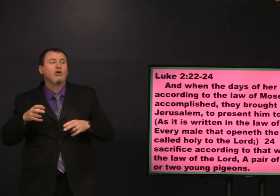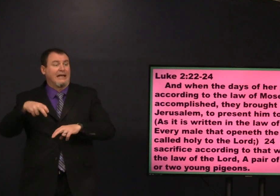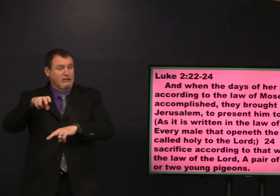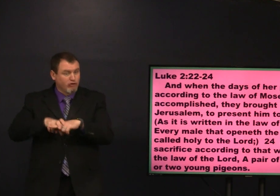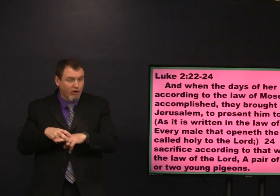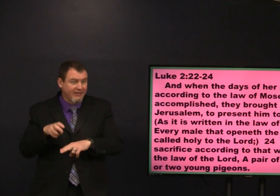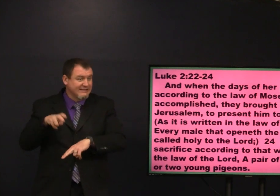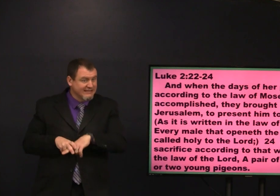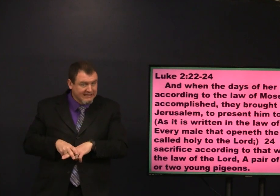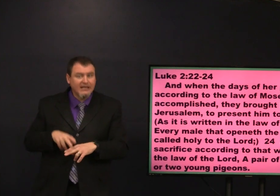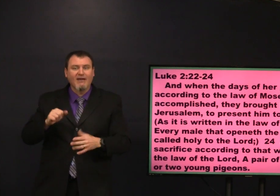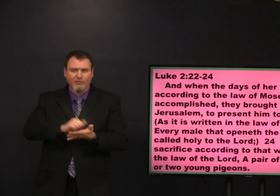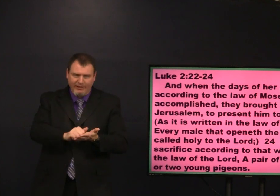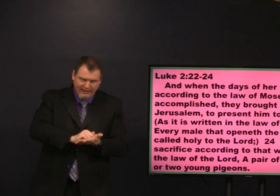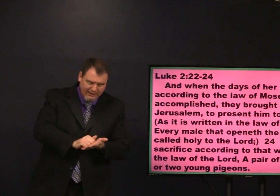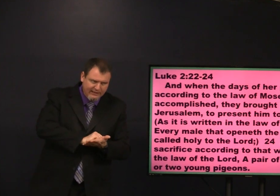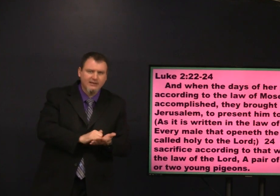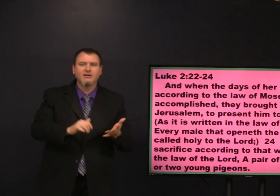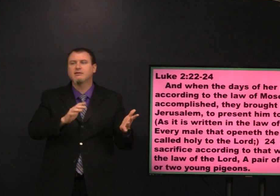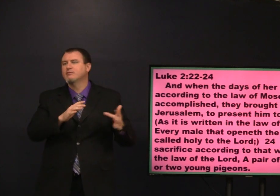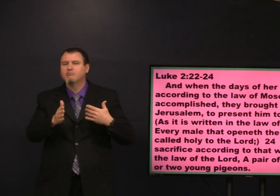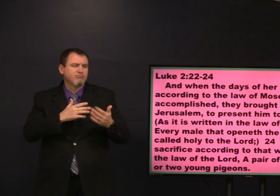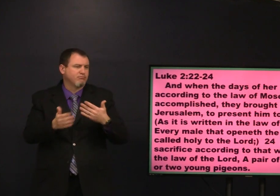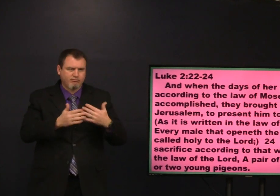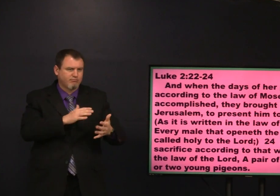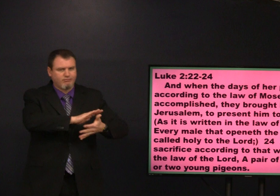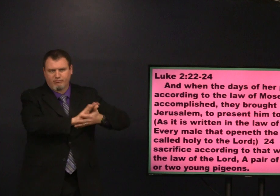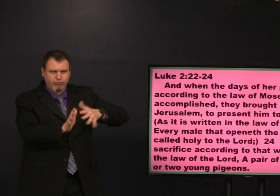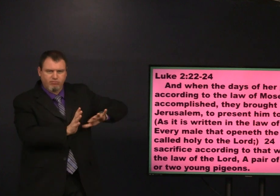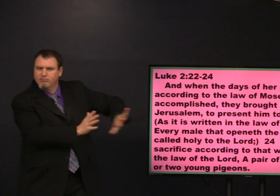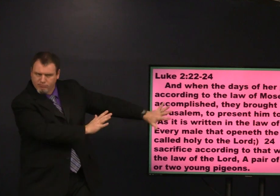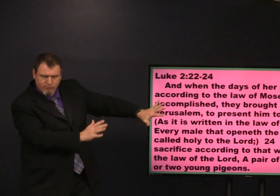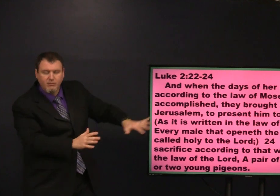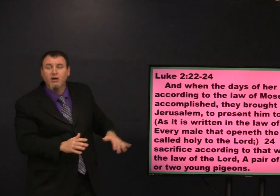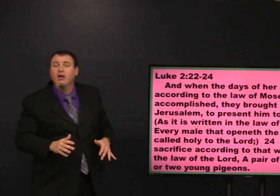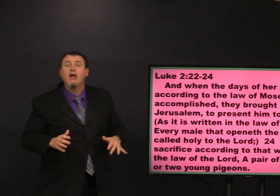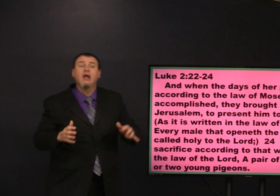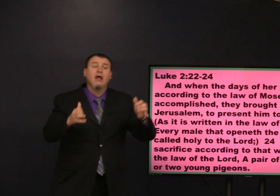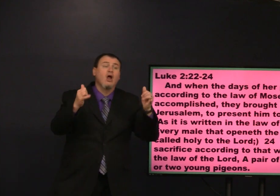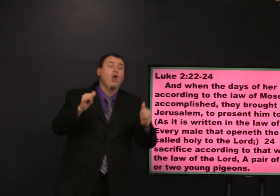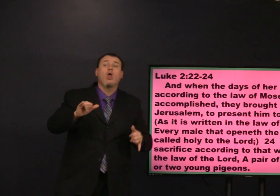something could become inclean if you uh were sitting on a chair or whatever